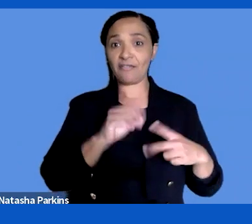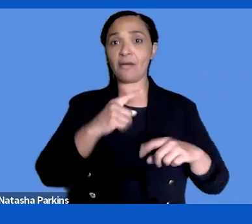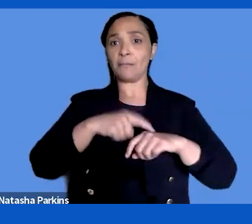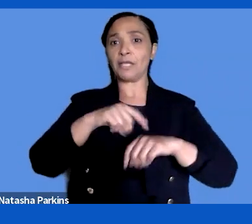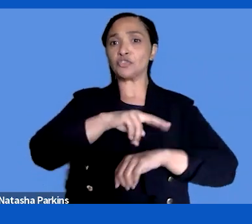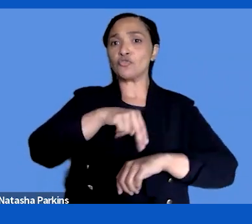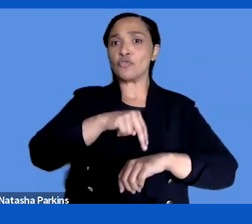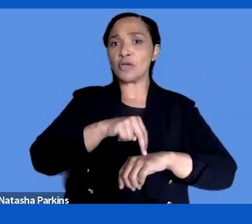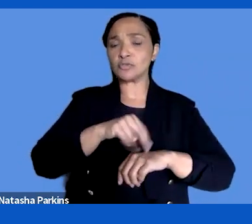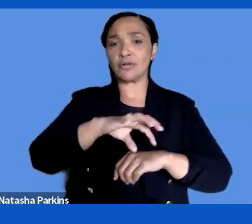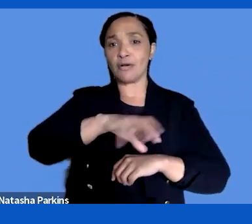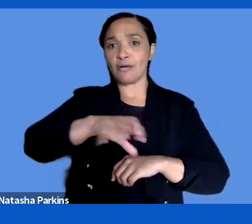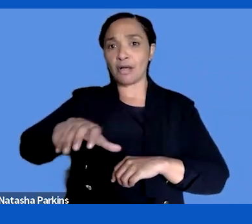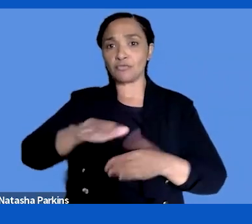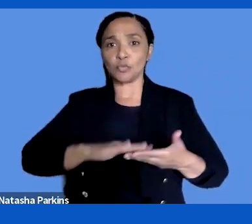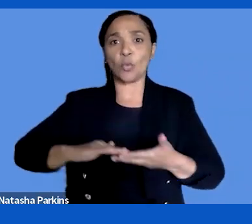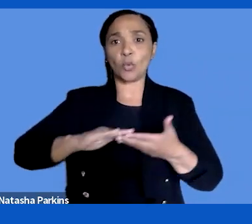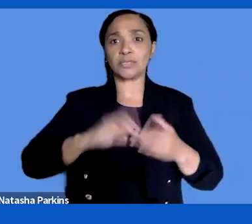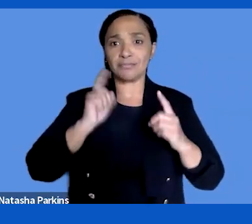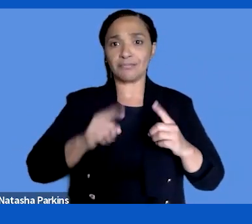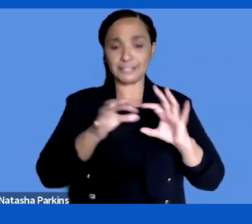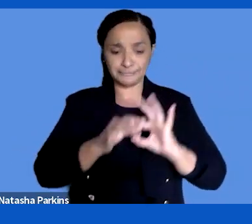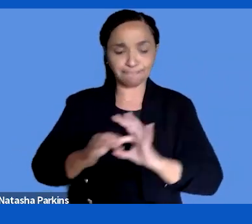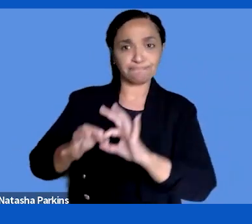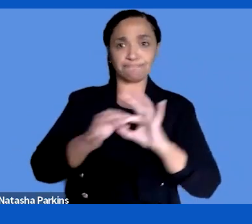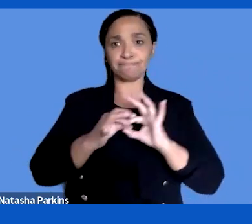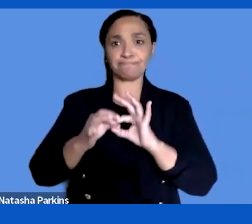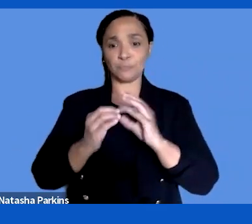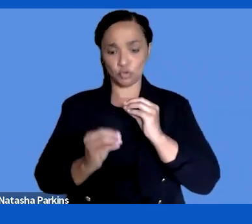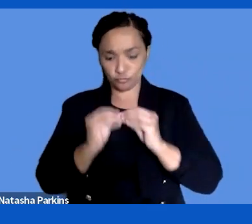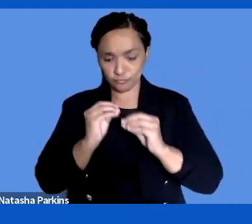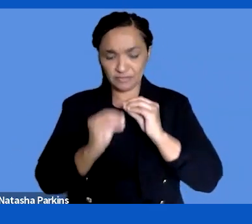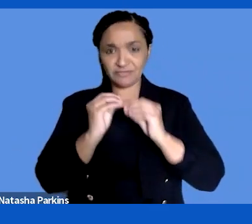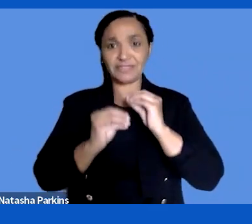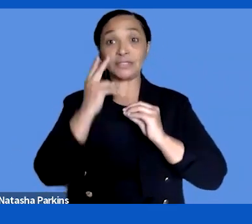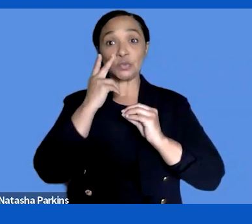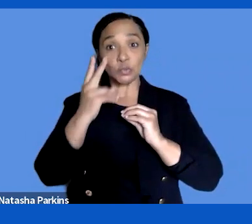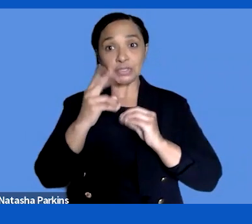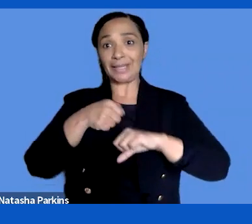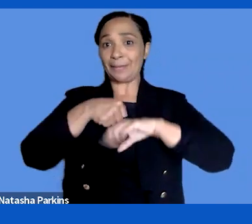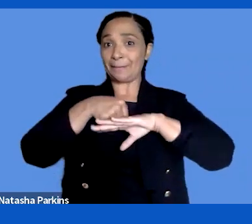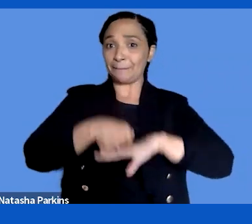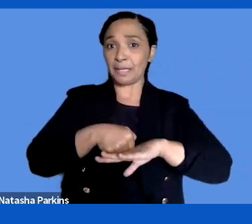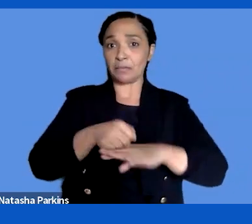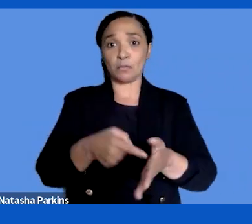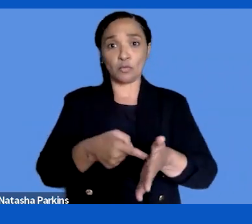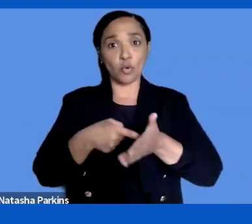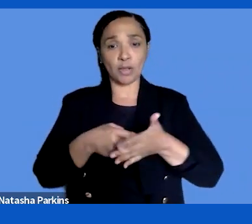to improve the current minimum requirements so the min mum requirements -- minimum requirements